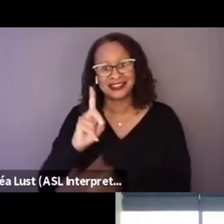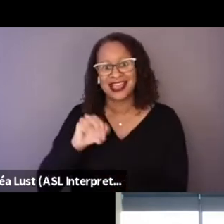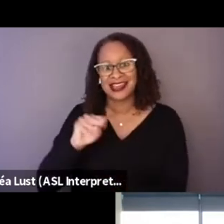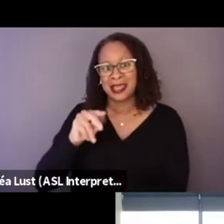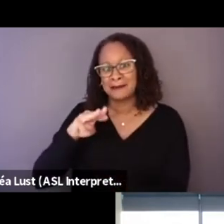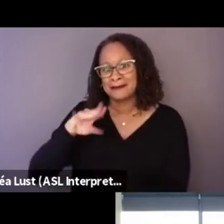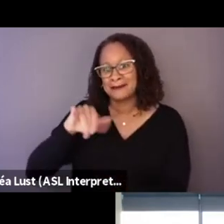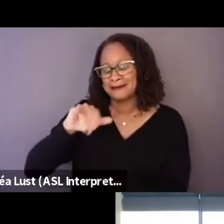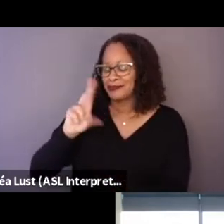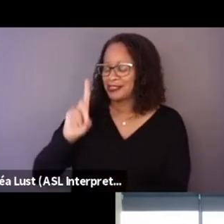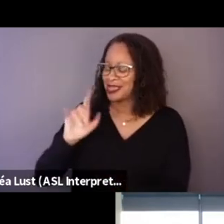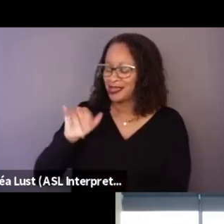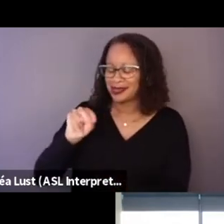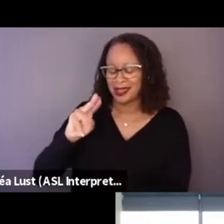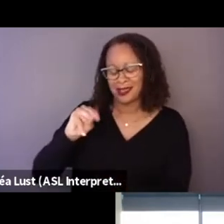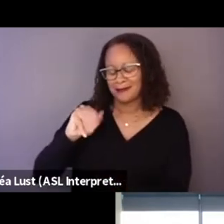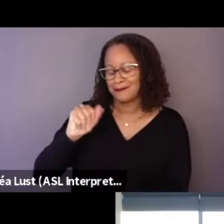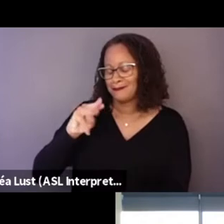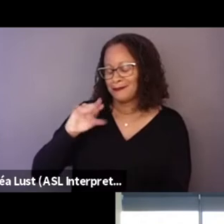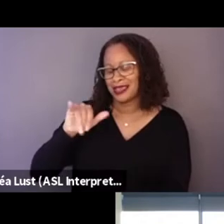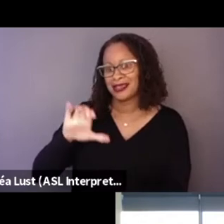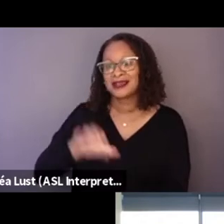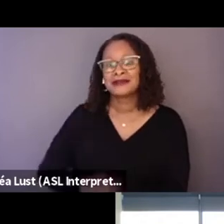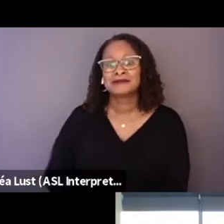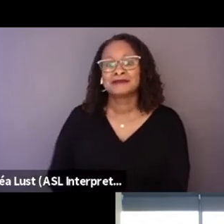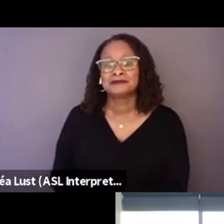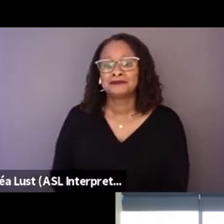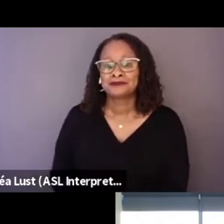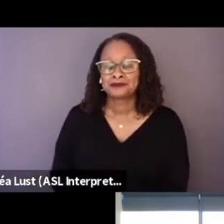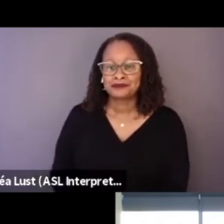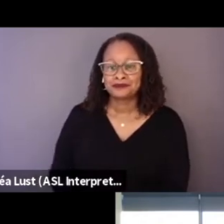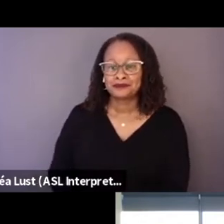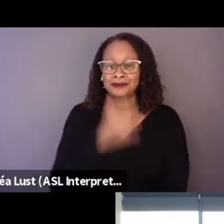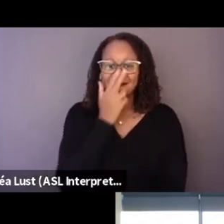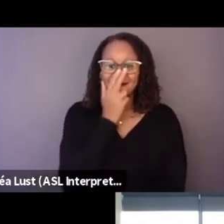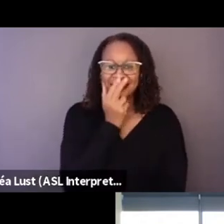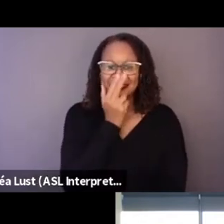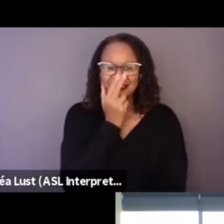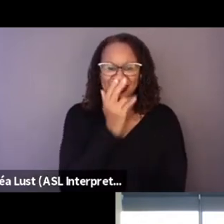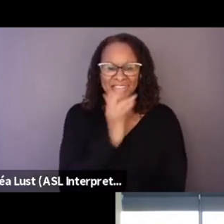Yeah. Well, I mean the first thing I'd like, I mean, it's funny that you, it's interesting